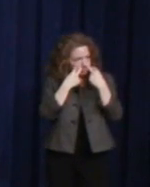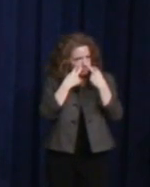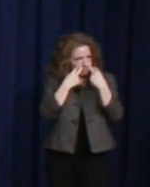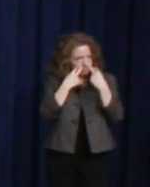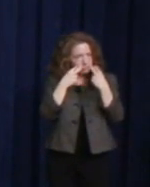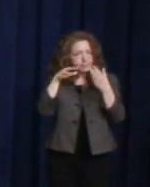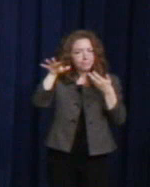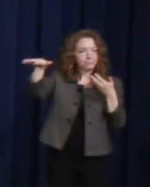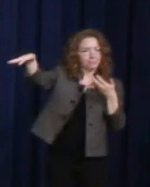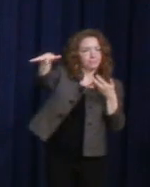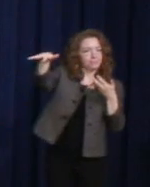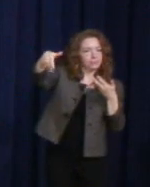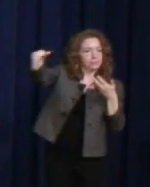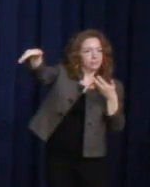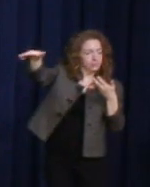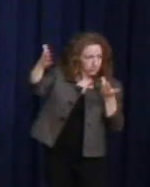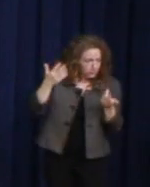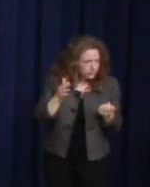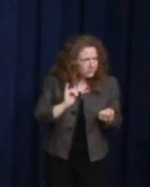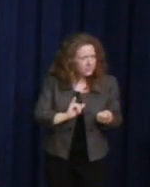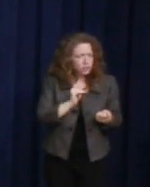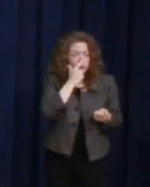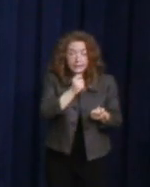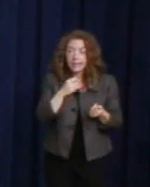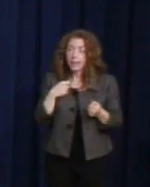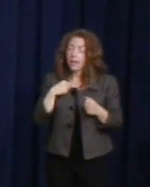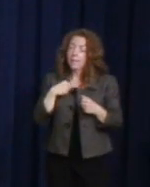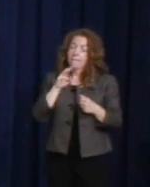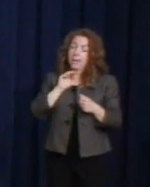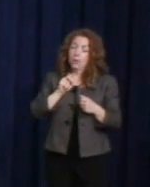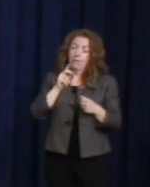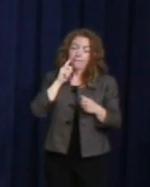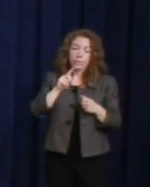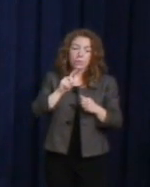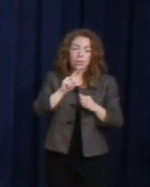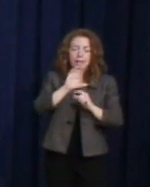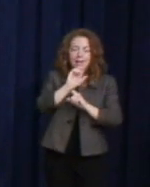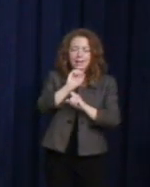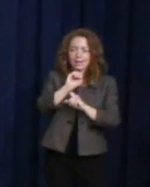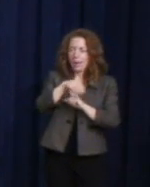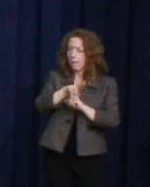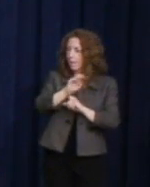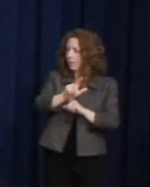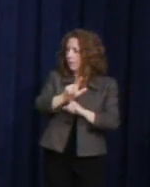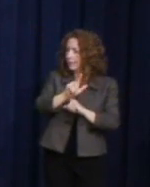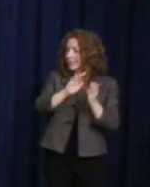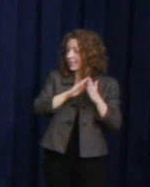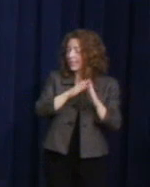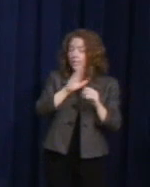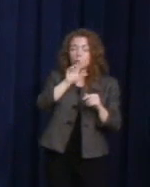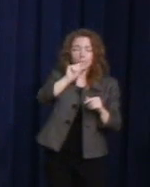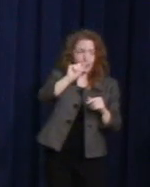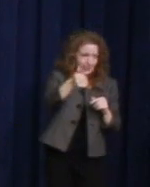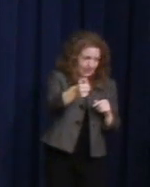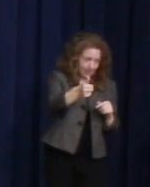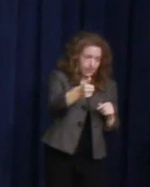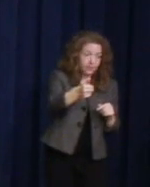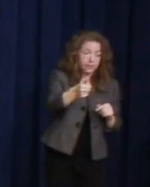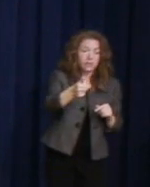And when I served as Mayor for the City of Campbell in 2010, there were some leadership challenges that I faced.